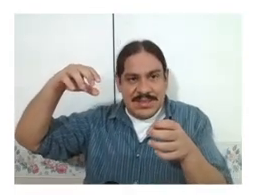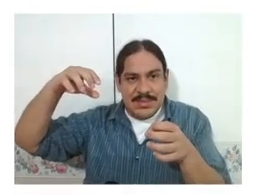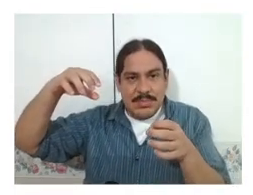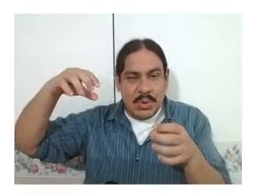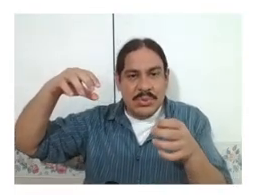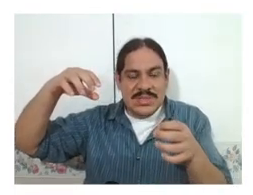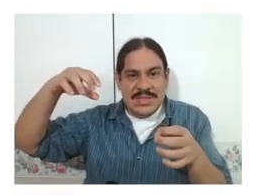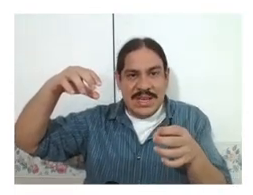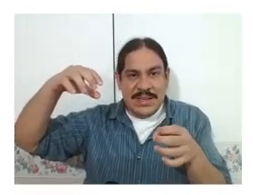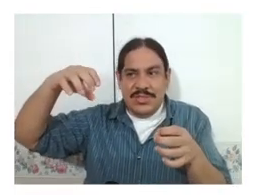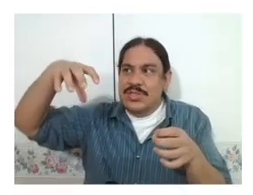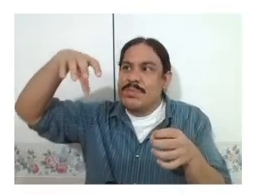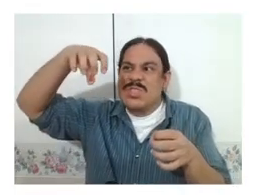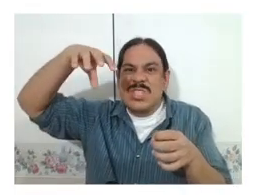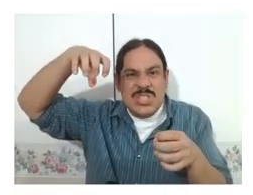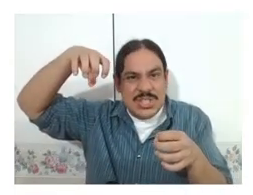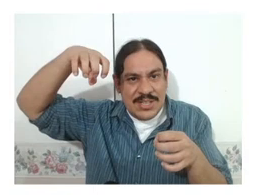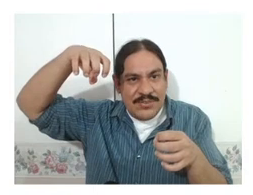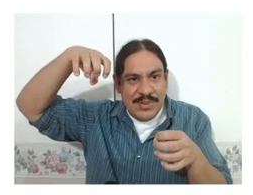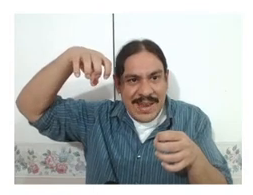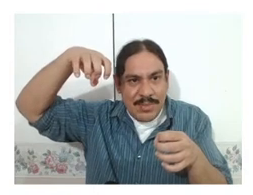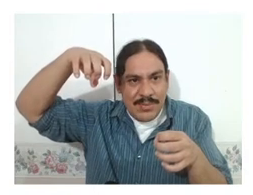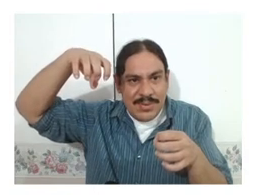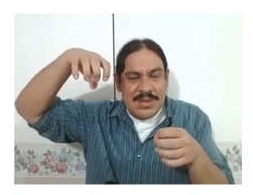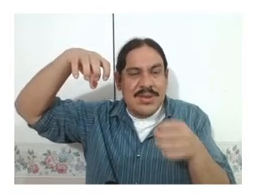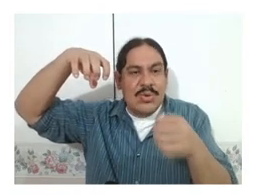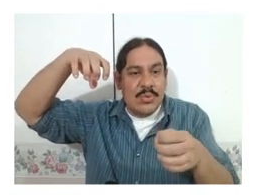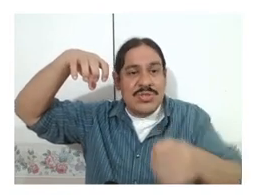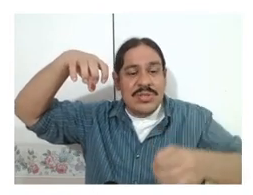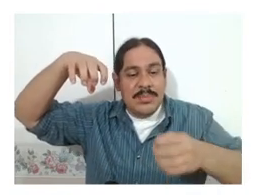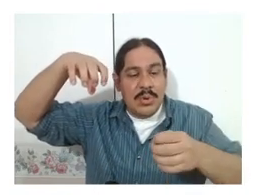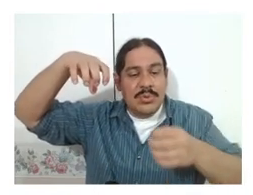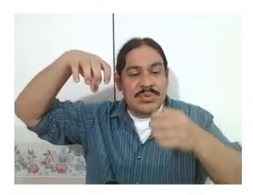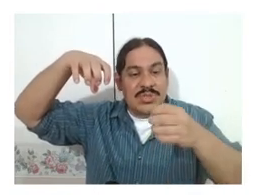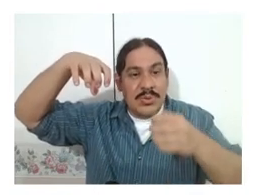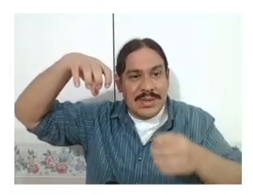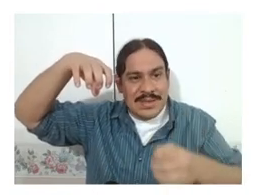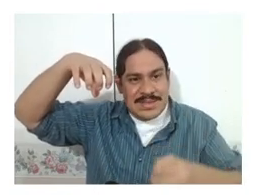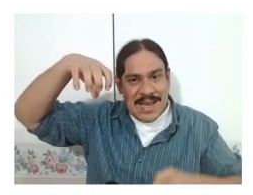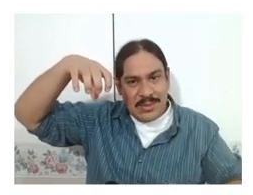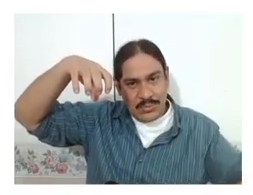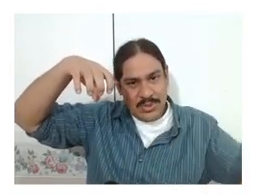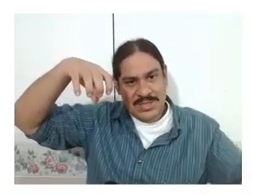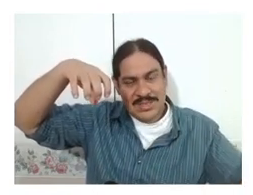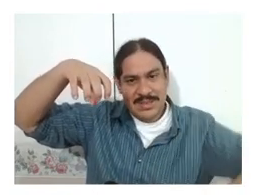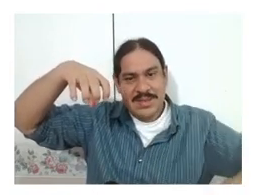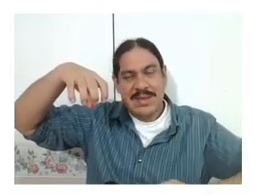the 'post' sign to the position of 'lamp'